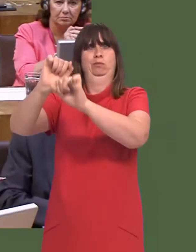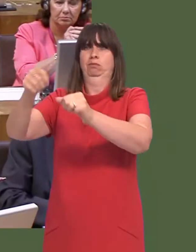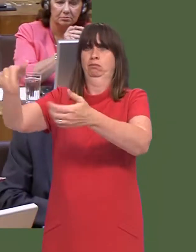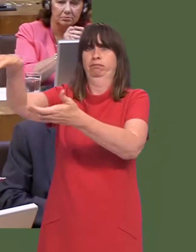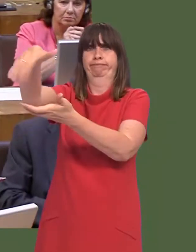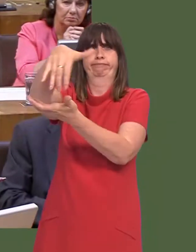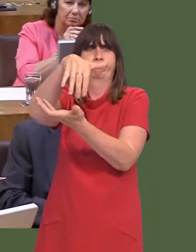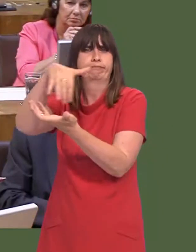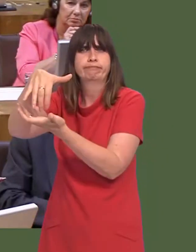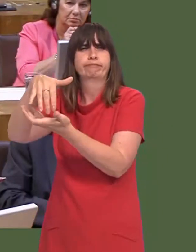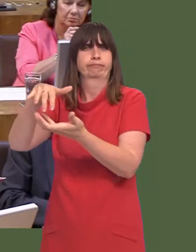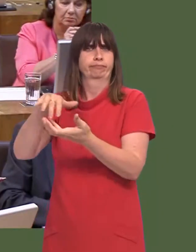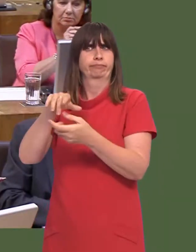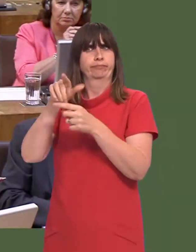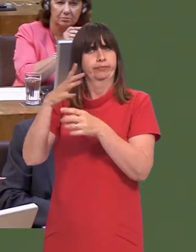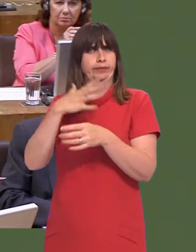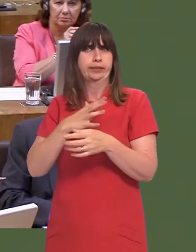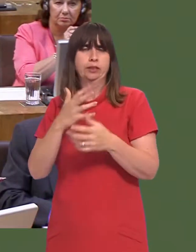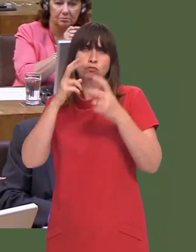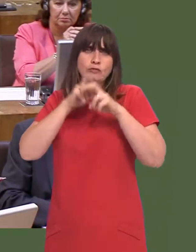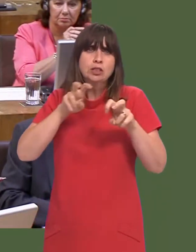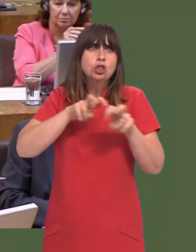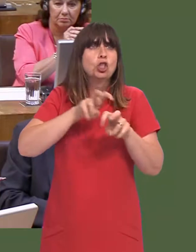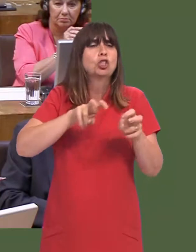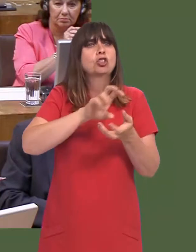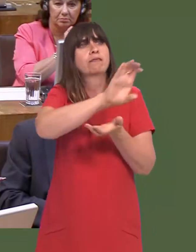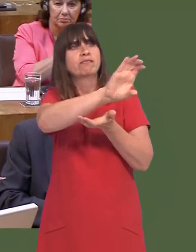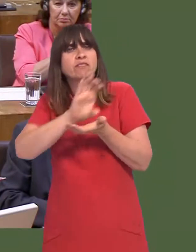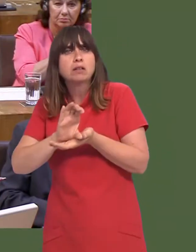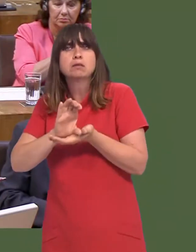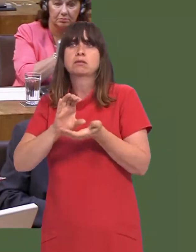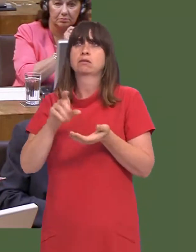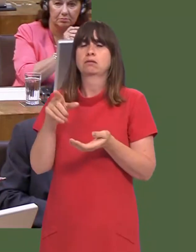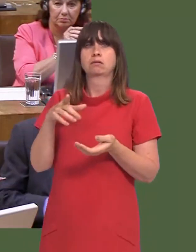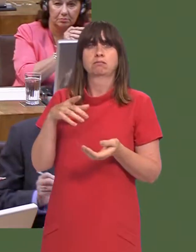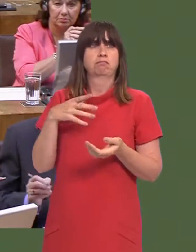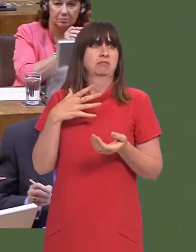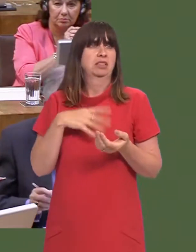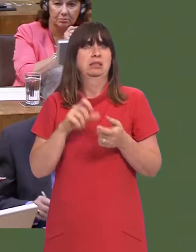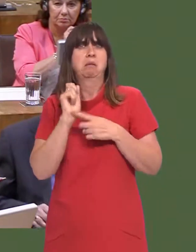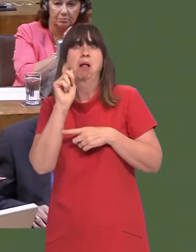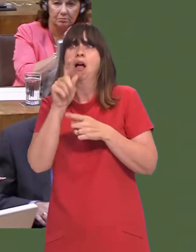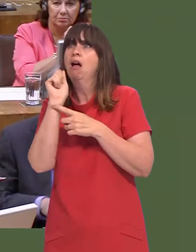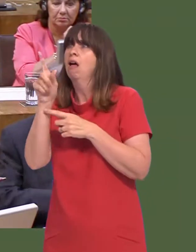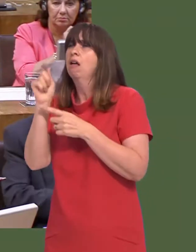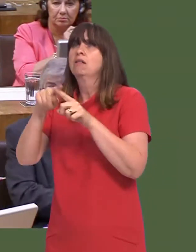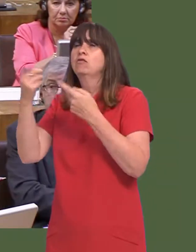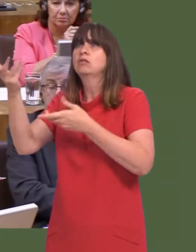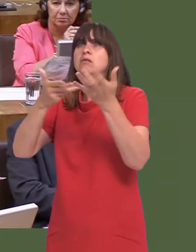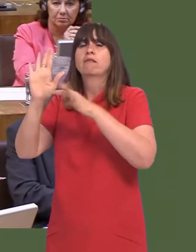sector and the public purse, and they should seek research funding, for example, and funds